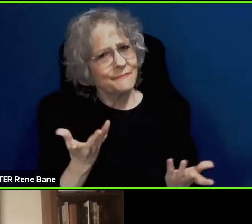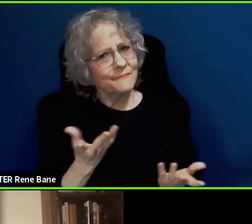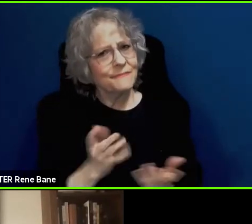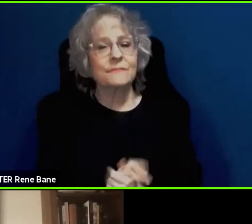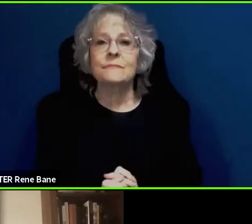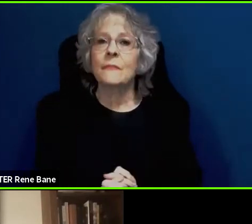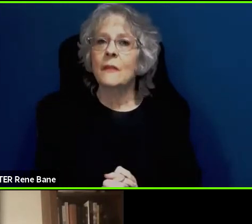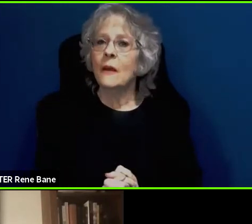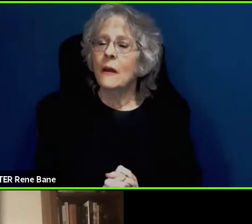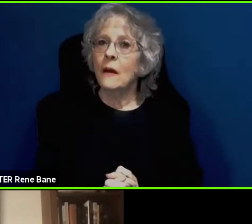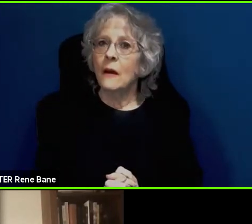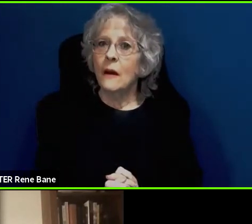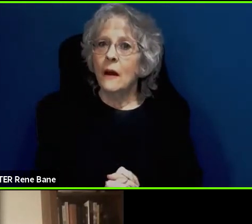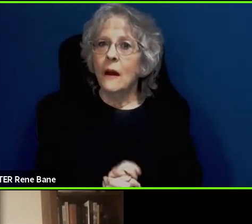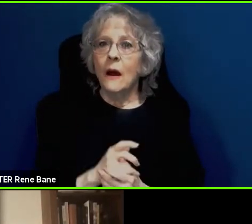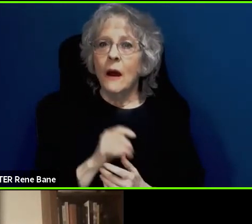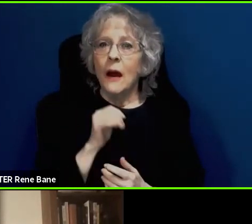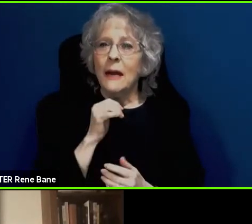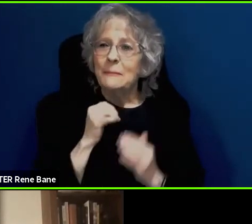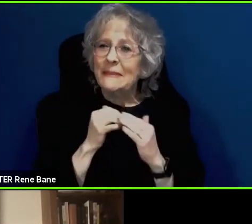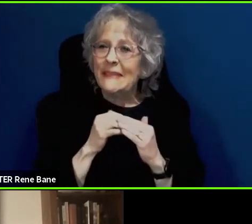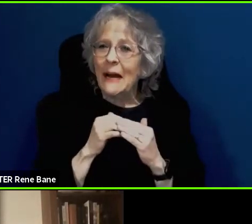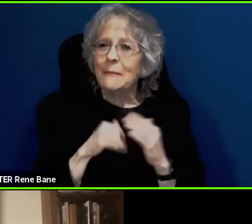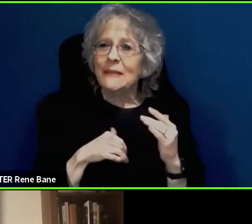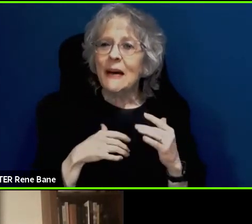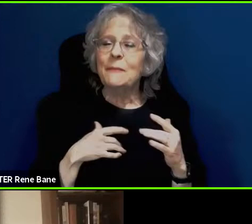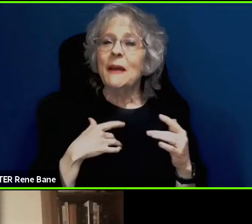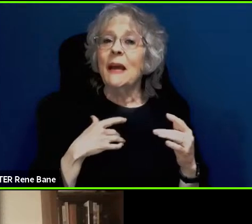the device would communicate with the individual than I am how the individual is going to